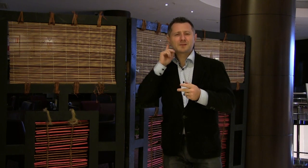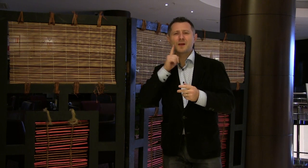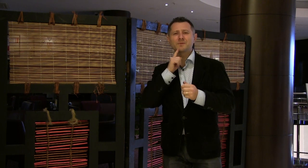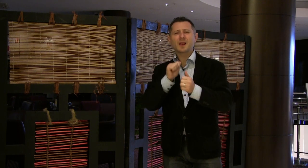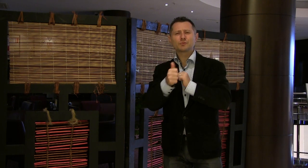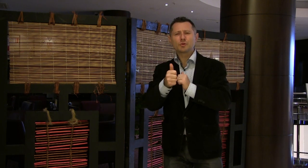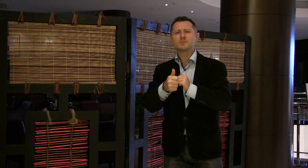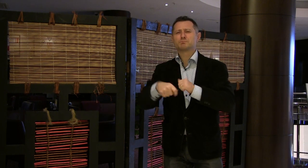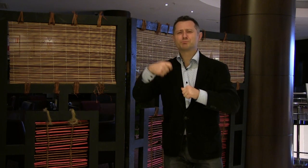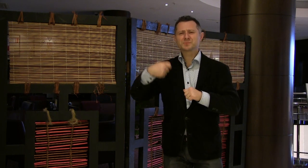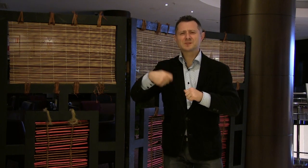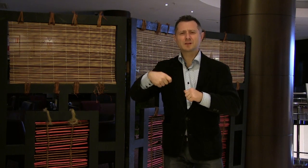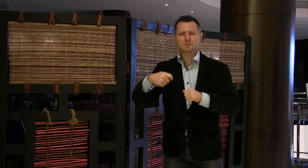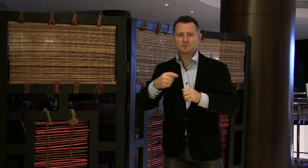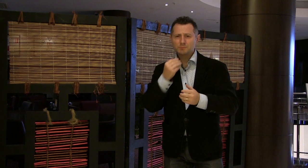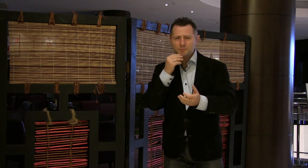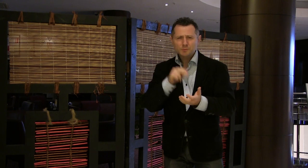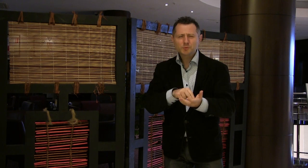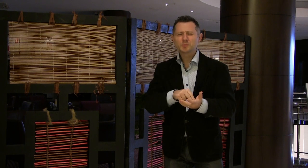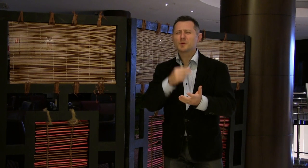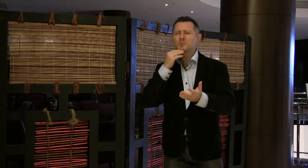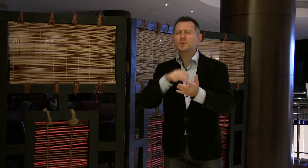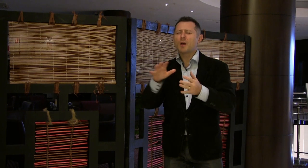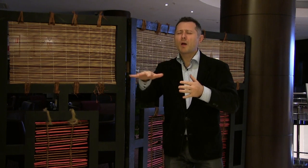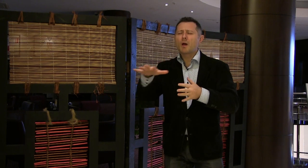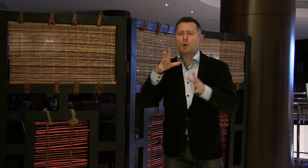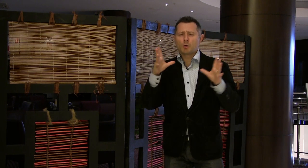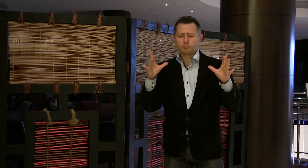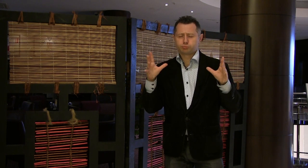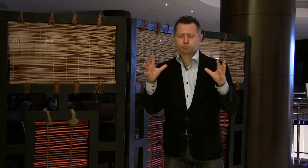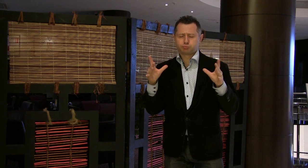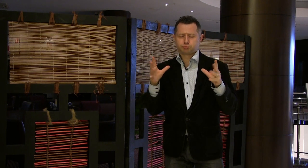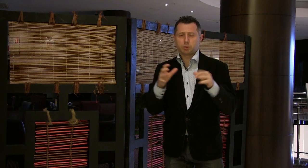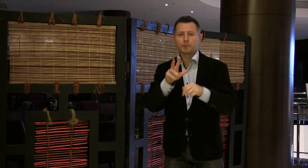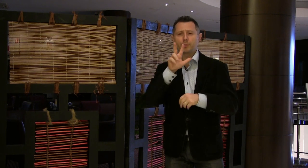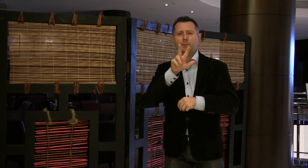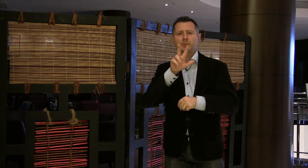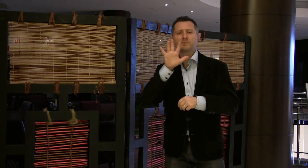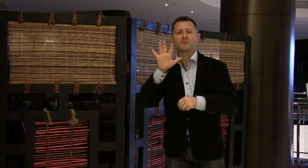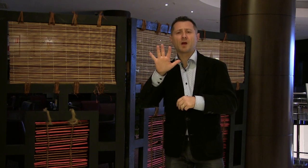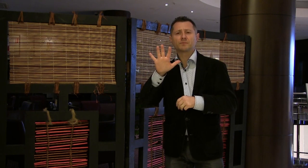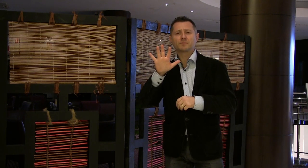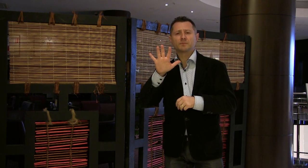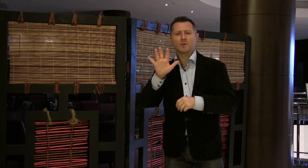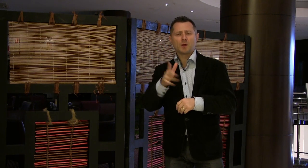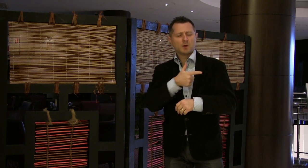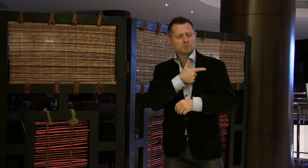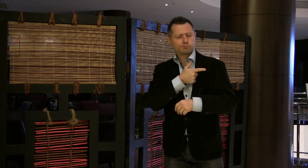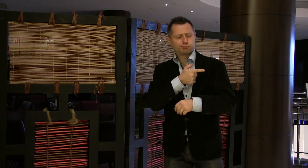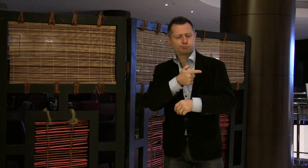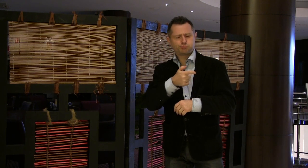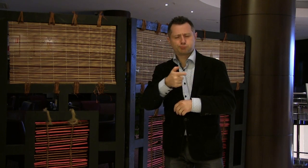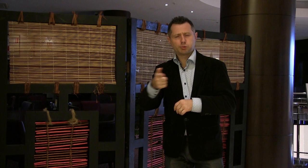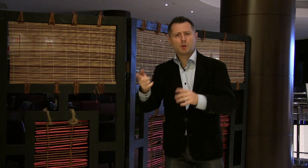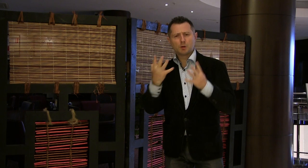a firing squad. They were shot on December 24th, 1937, which was the night of Christmas